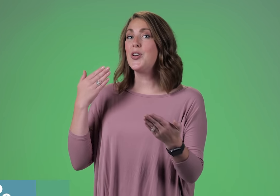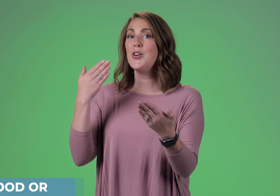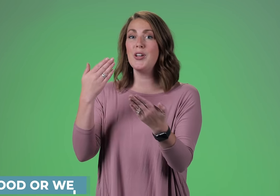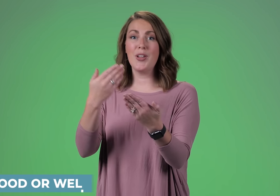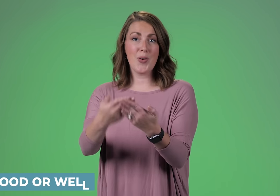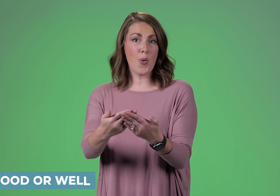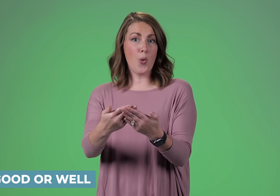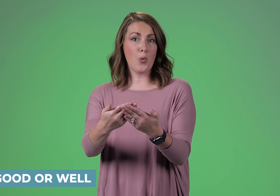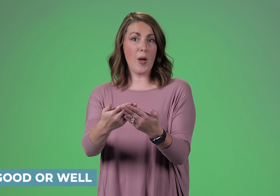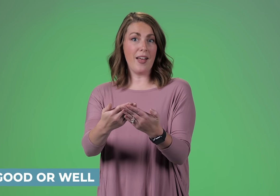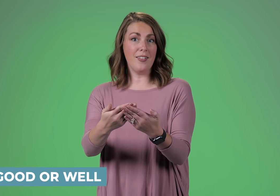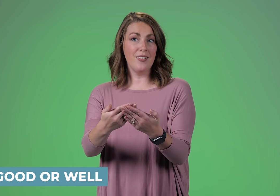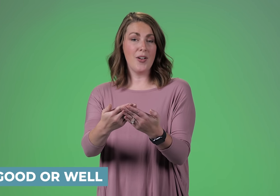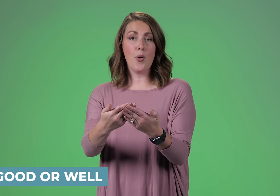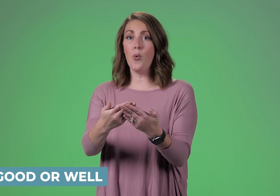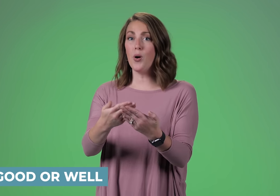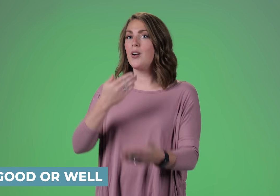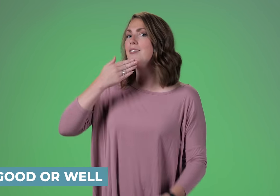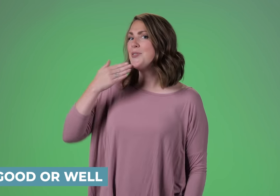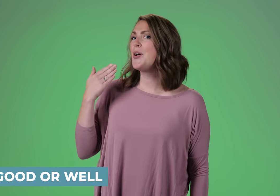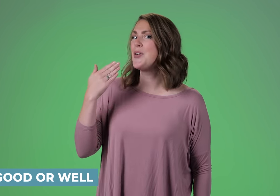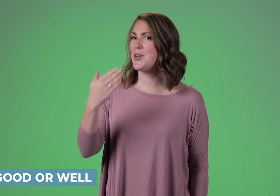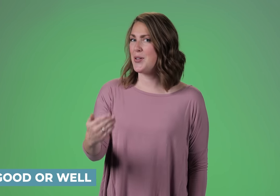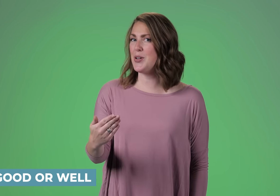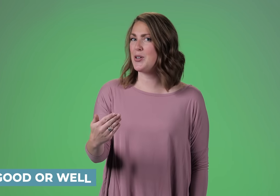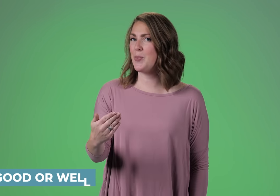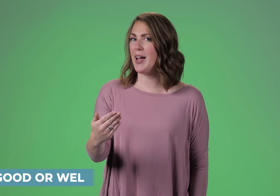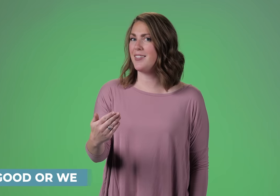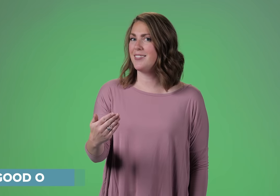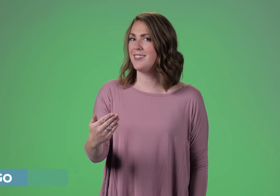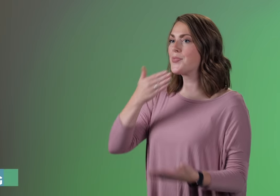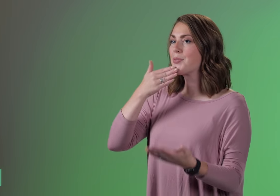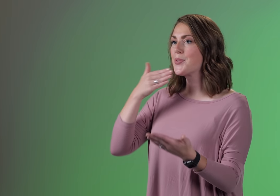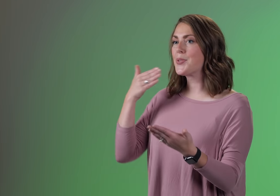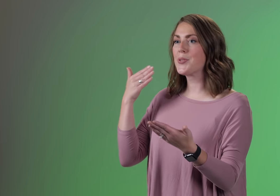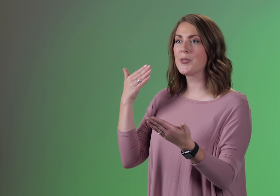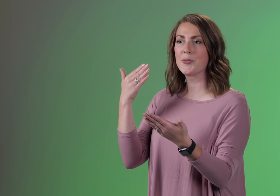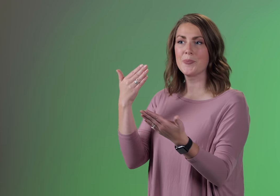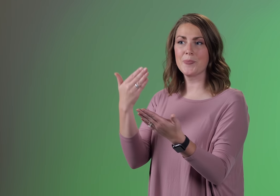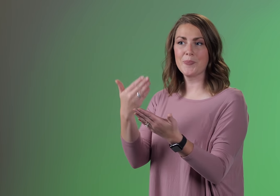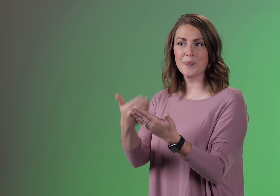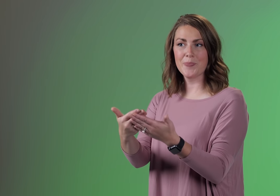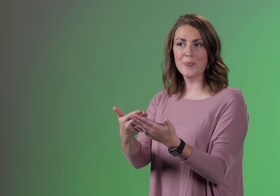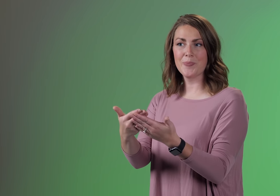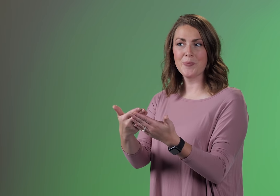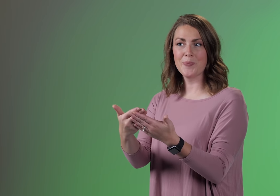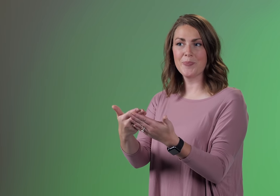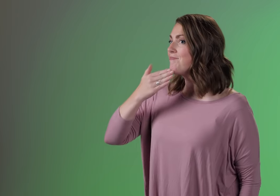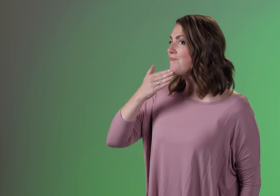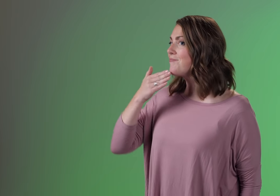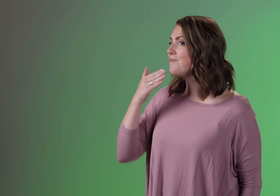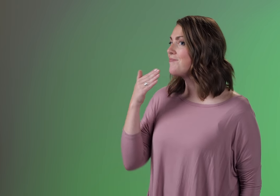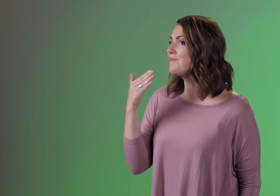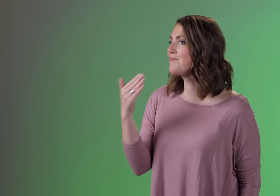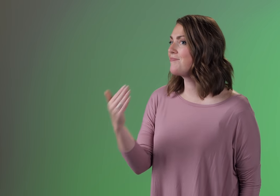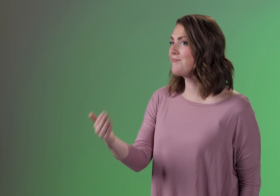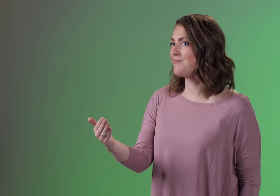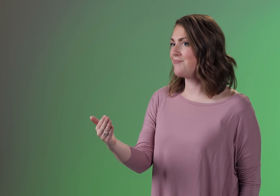GOOD or WELL or GOOD or WELL Your hand is coming from your chin down to your non-dominant hand.